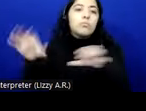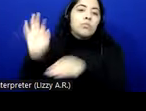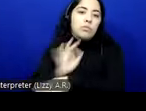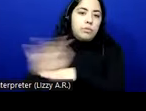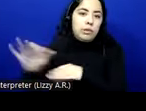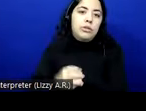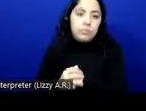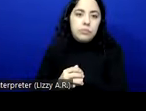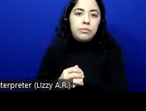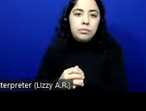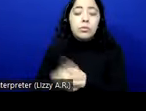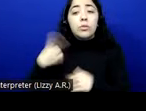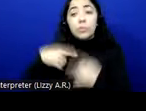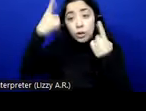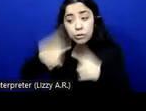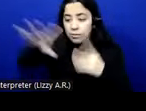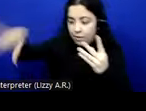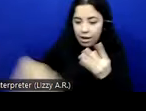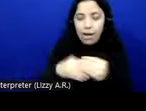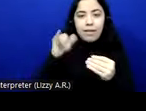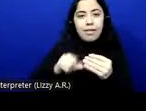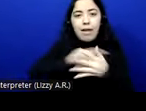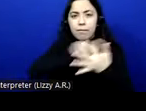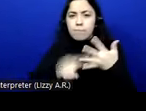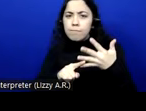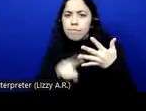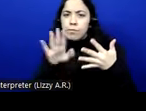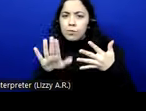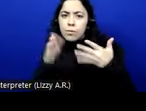and functionality. This decision led to having requirements that were not